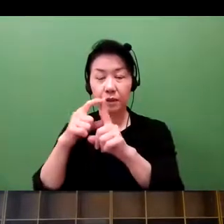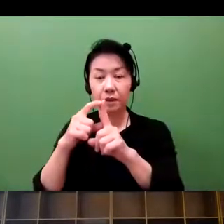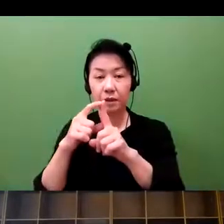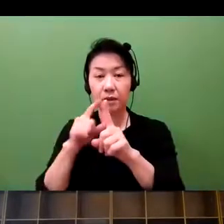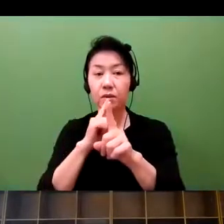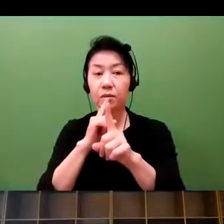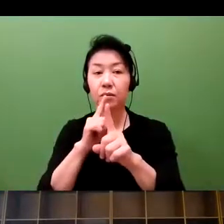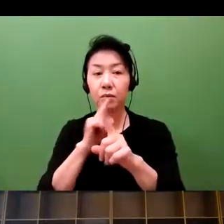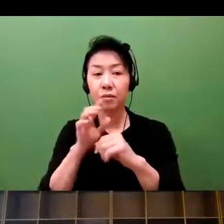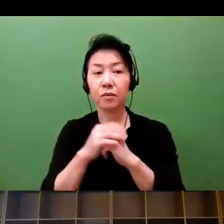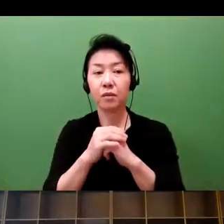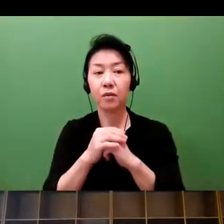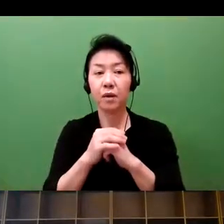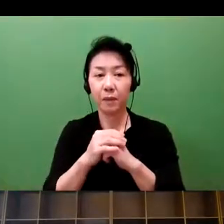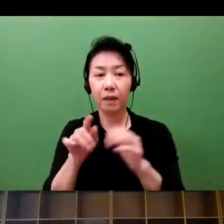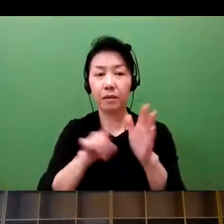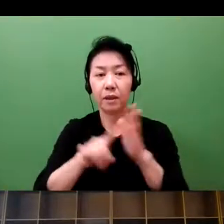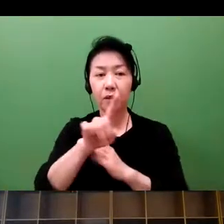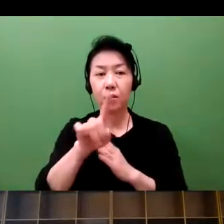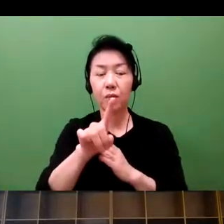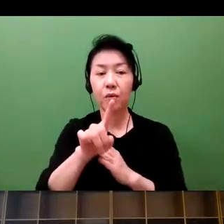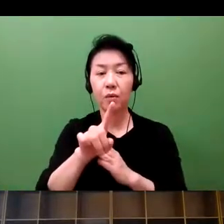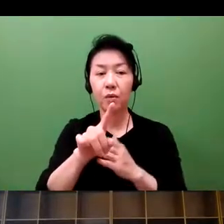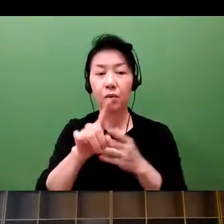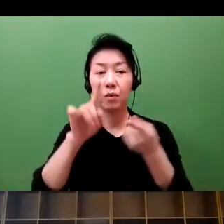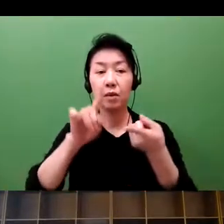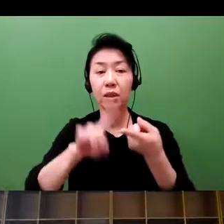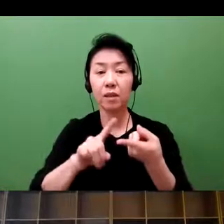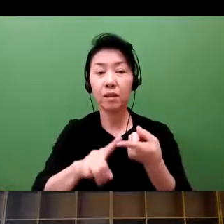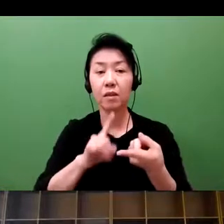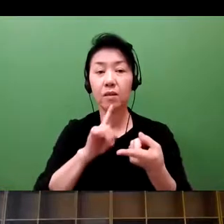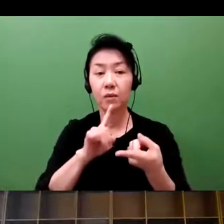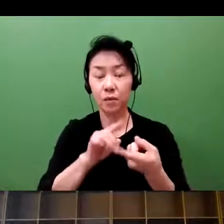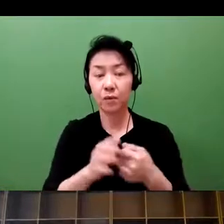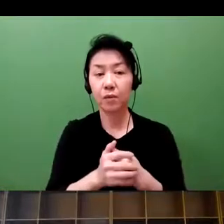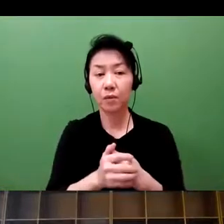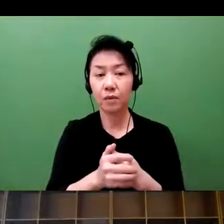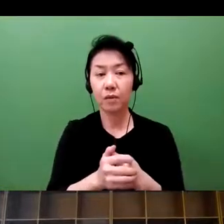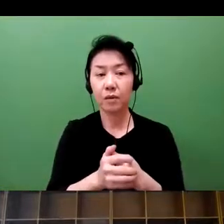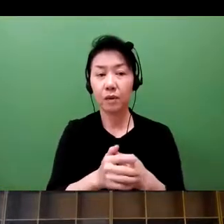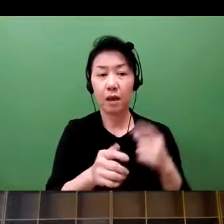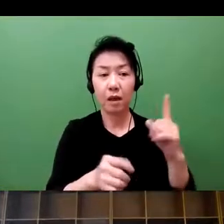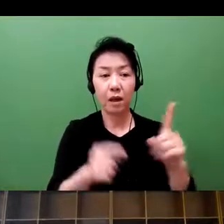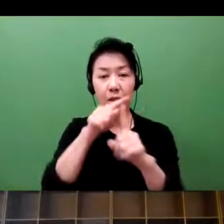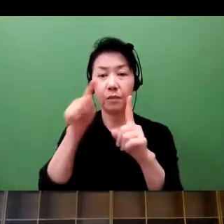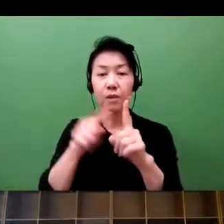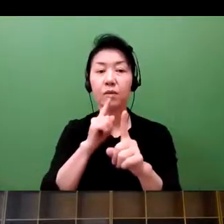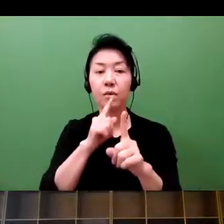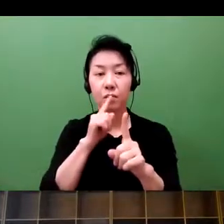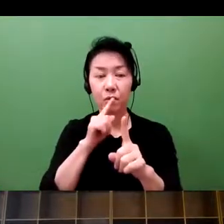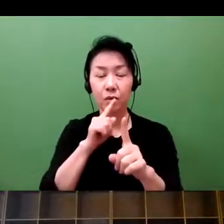So when it comes to IP, as you can see,